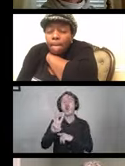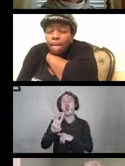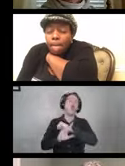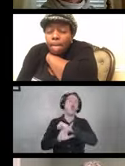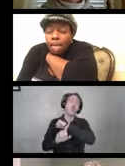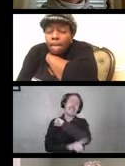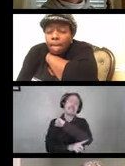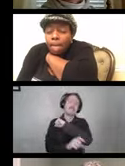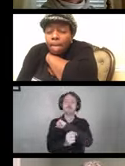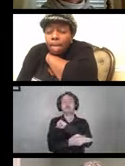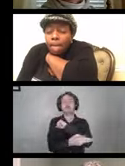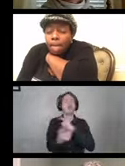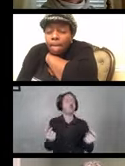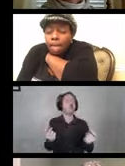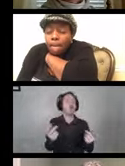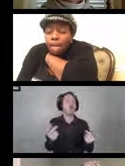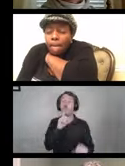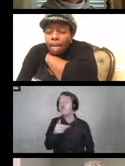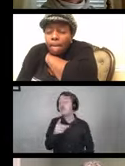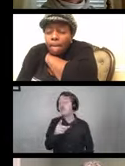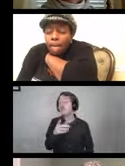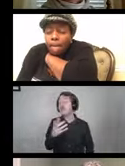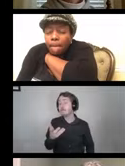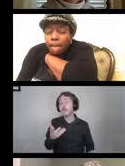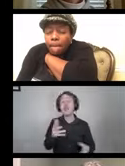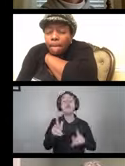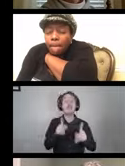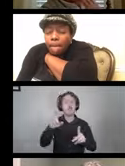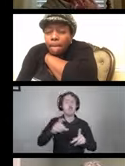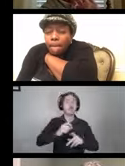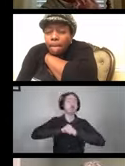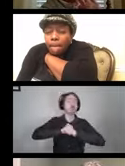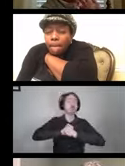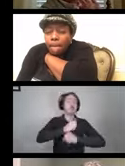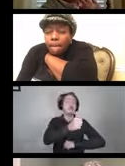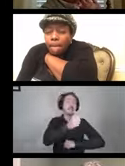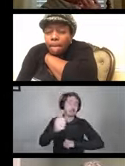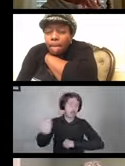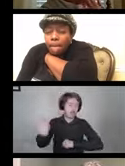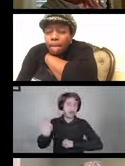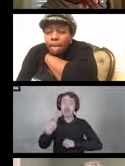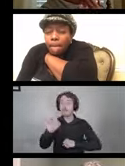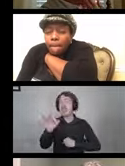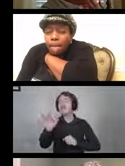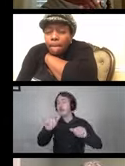It's about folks being able to protect themselves, especially if you might be exposed.